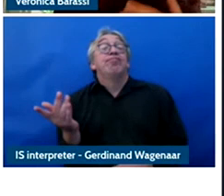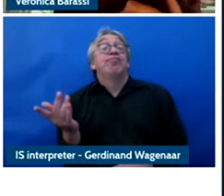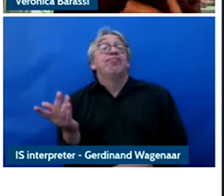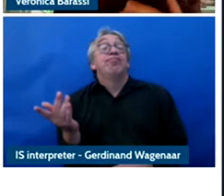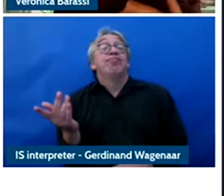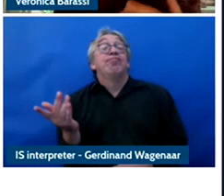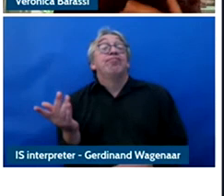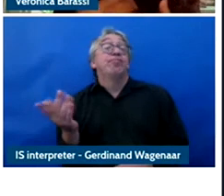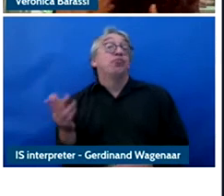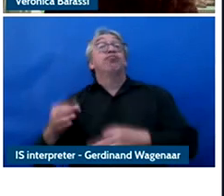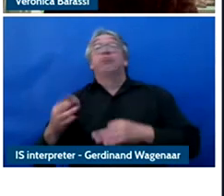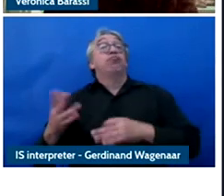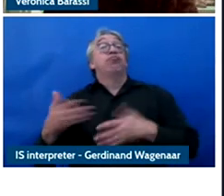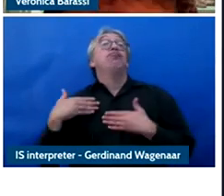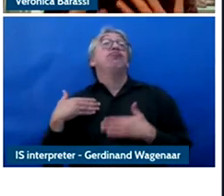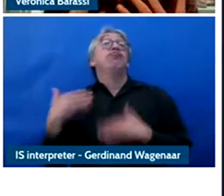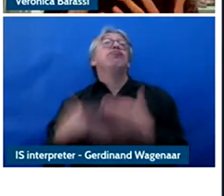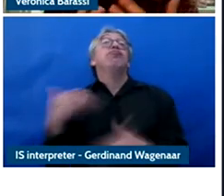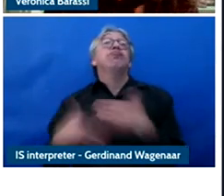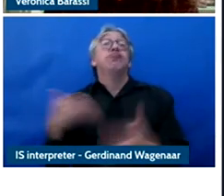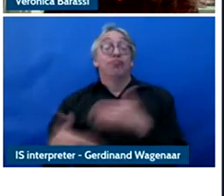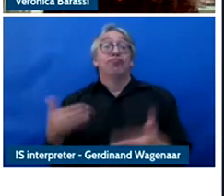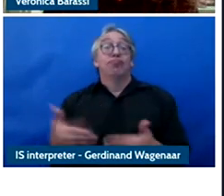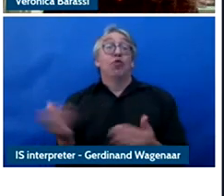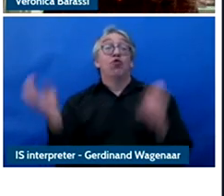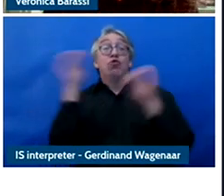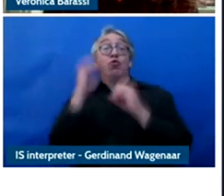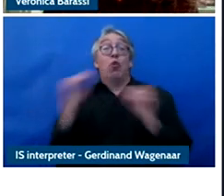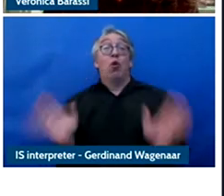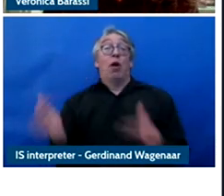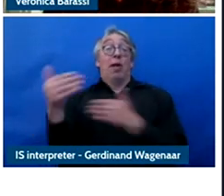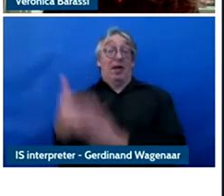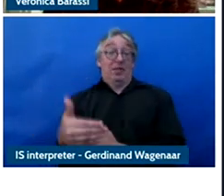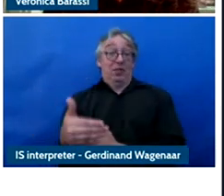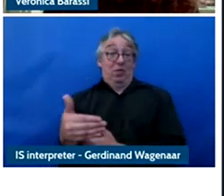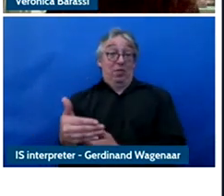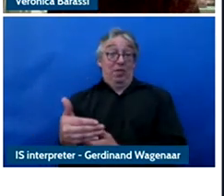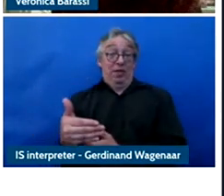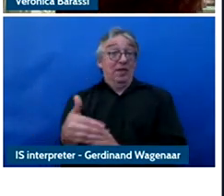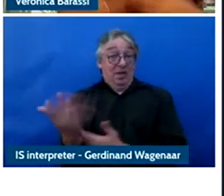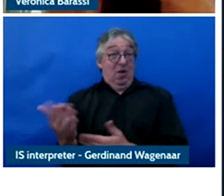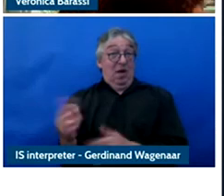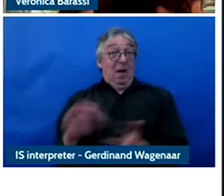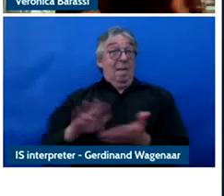And so this is also happened and was happening in the investigation and